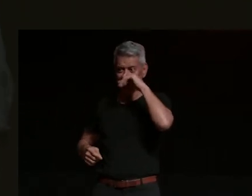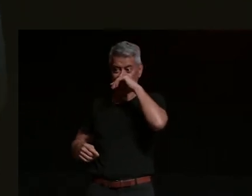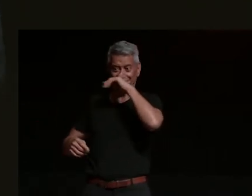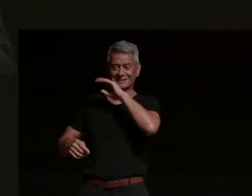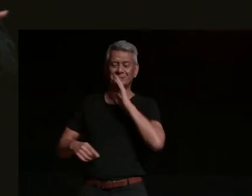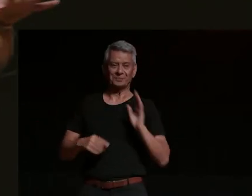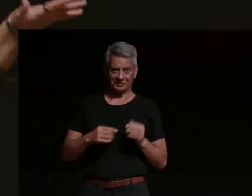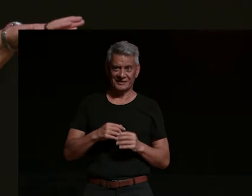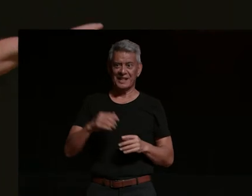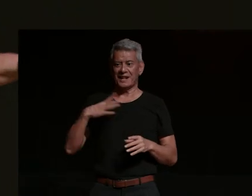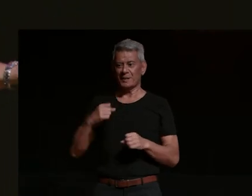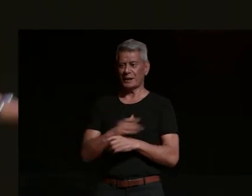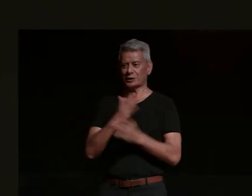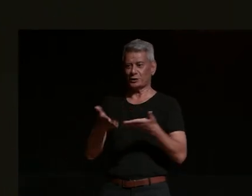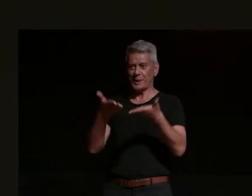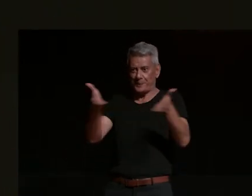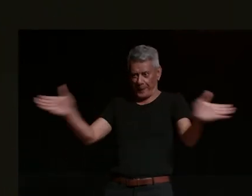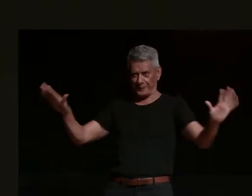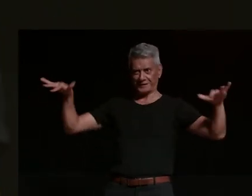made sure i was in a public setting